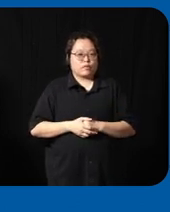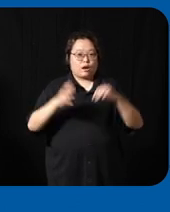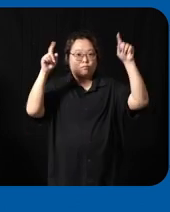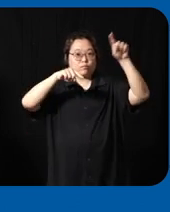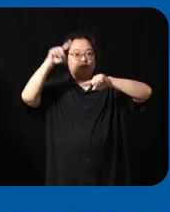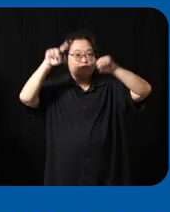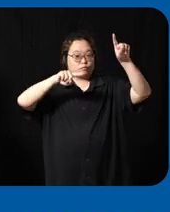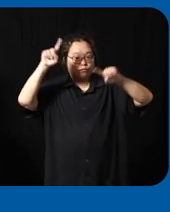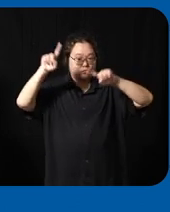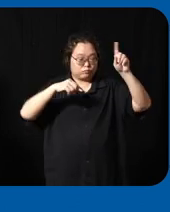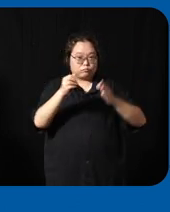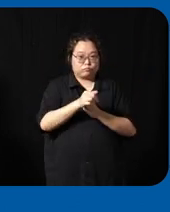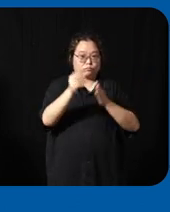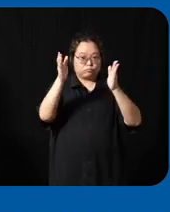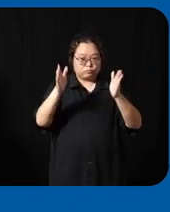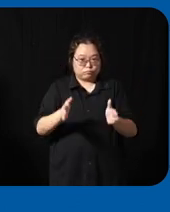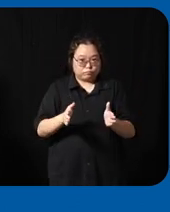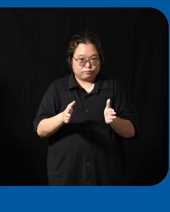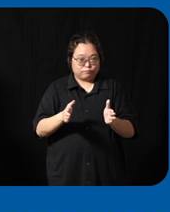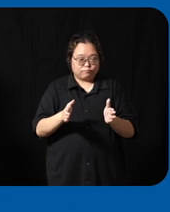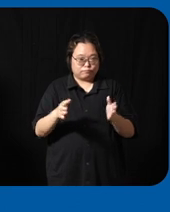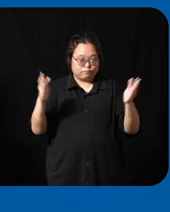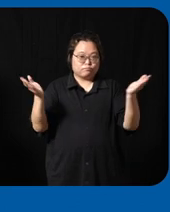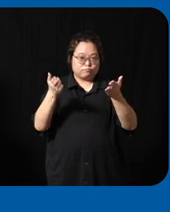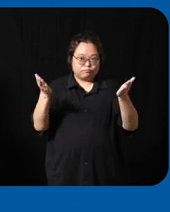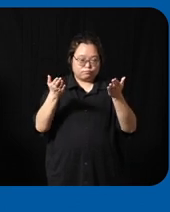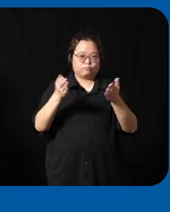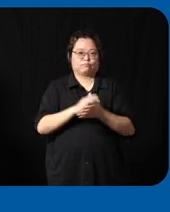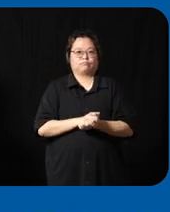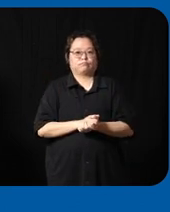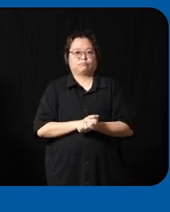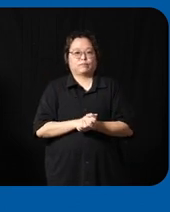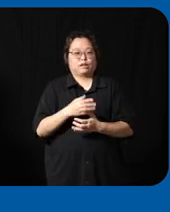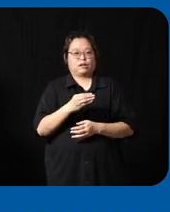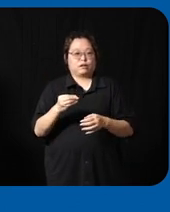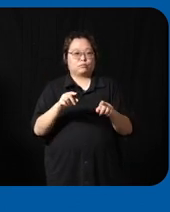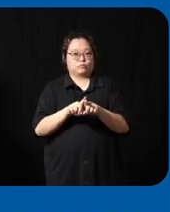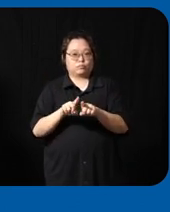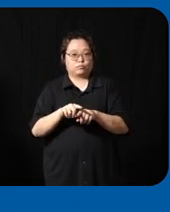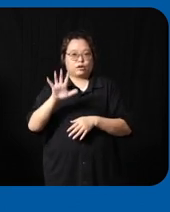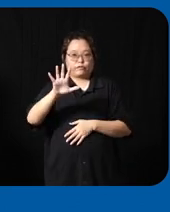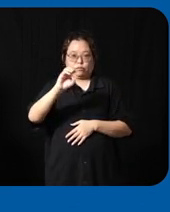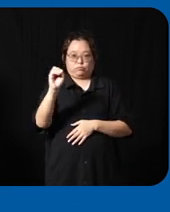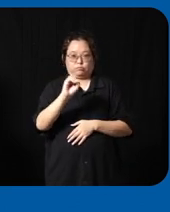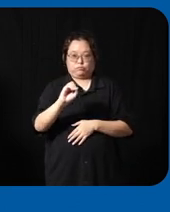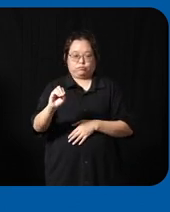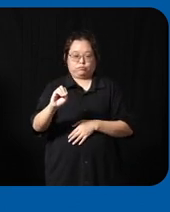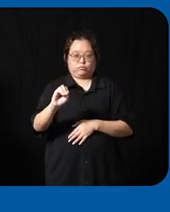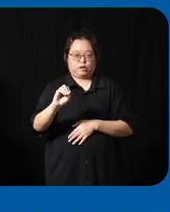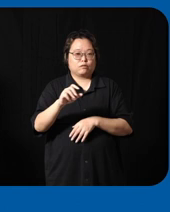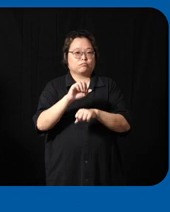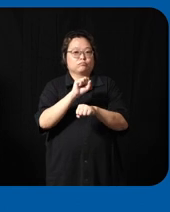of leadership we have also taken the ambition to have 5% of our Workforce to be comprising of